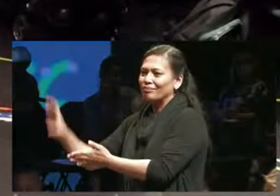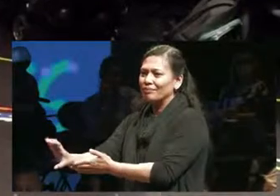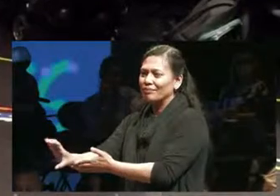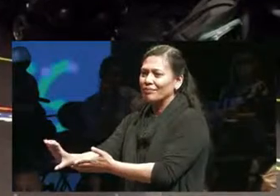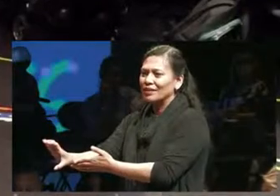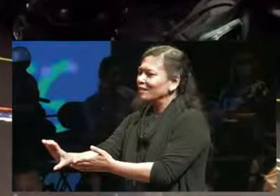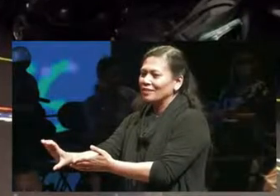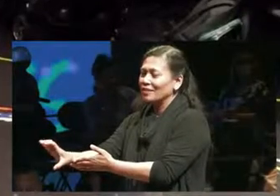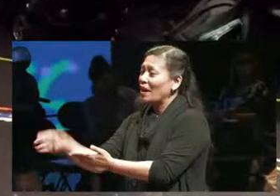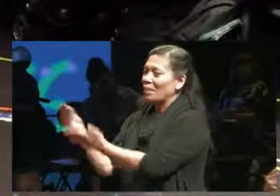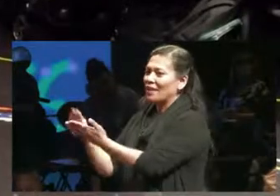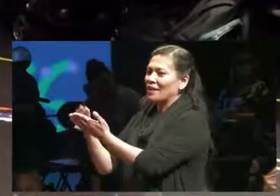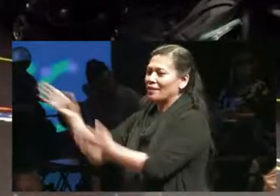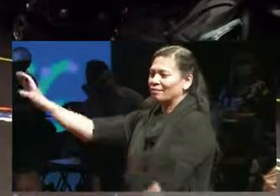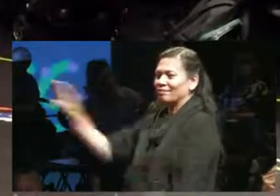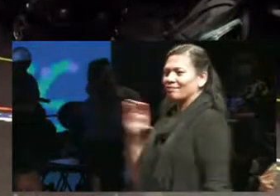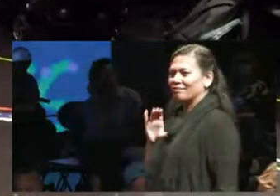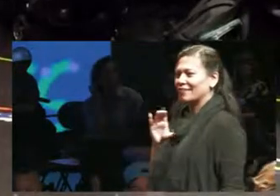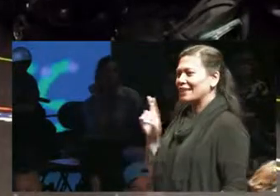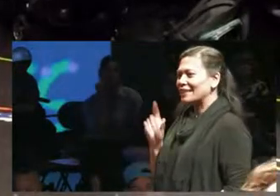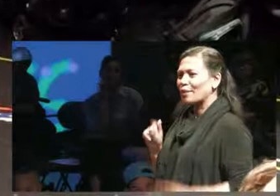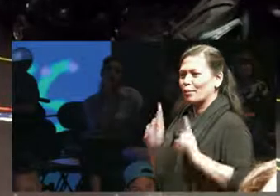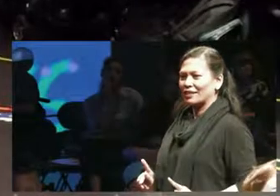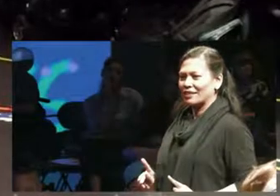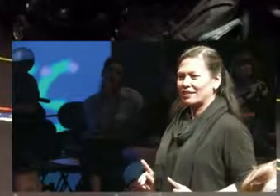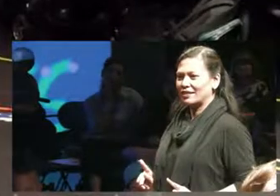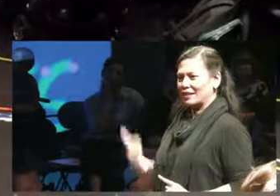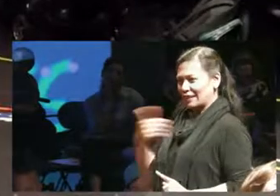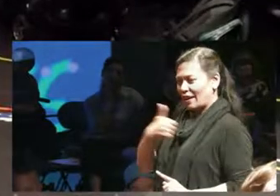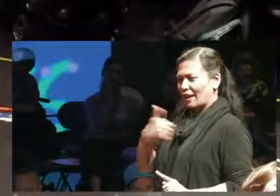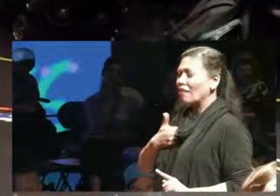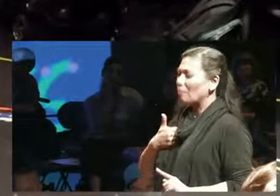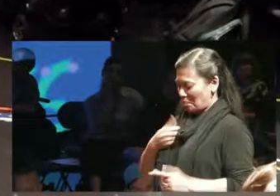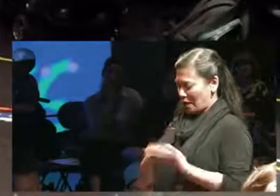it goes to the disabled person themselves they take the money with them